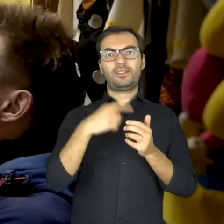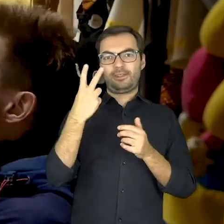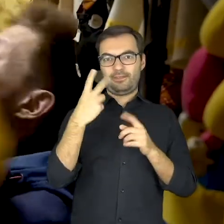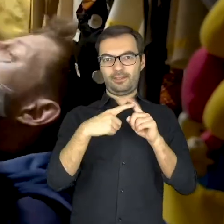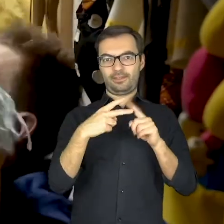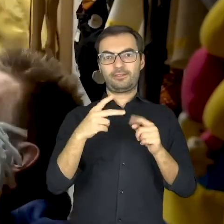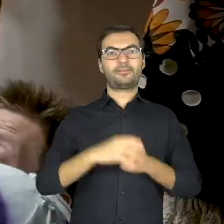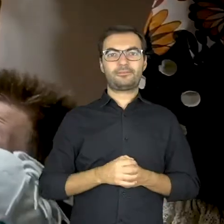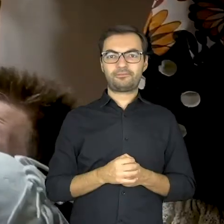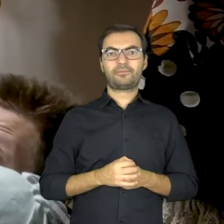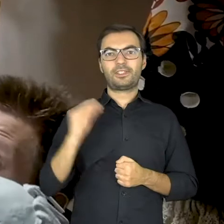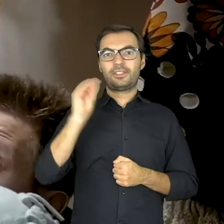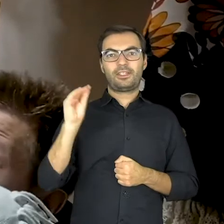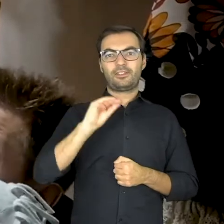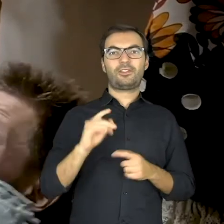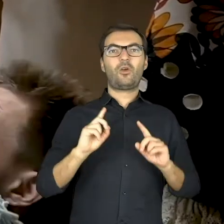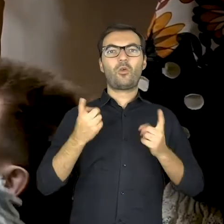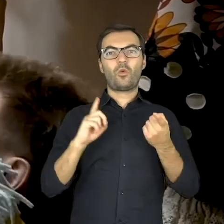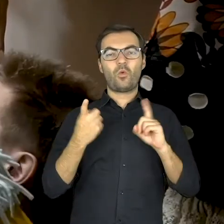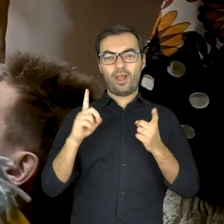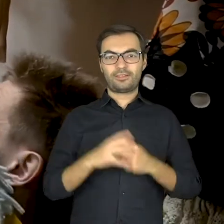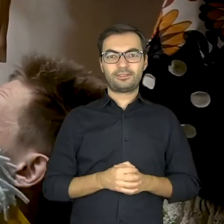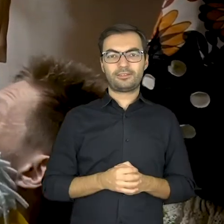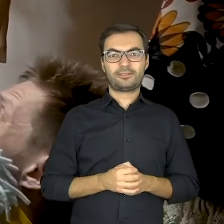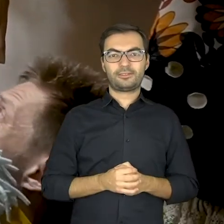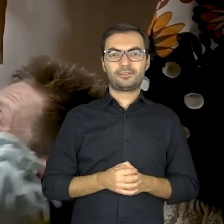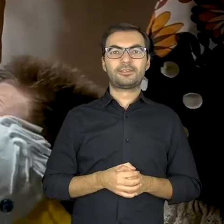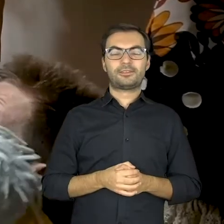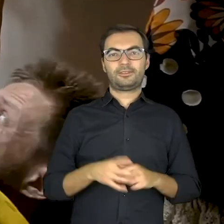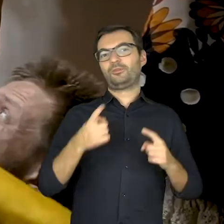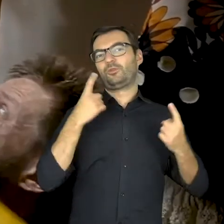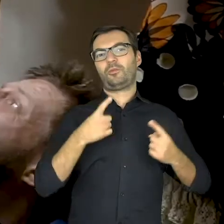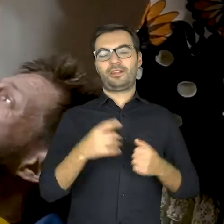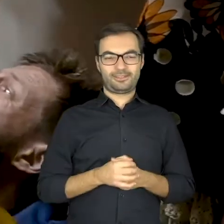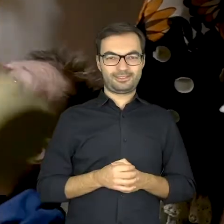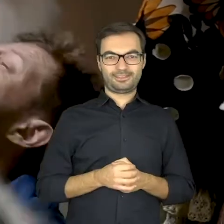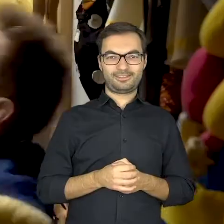and these two... And the puppet. Oh… Great.